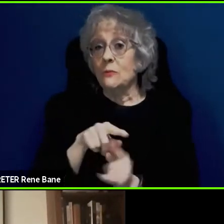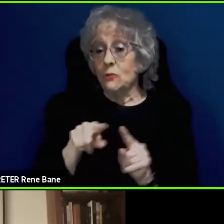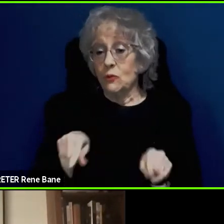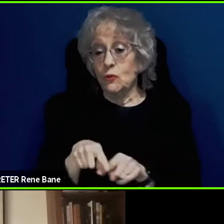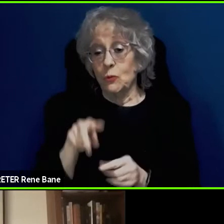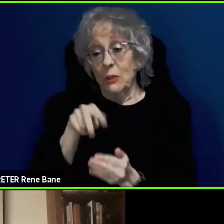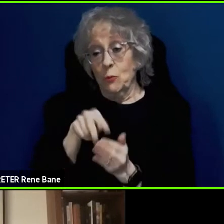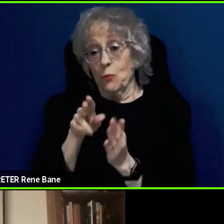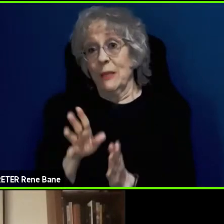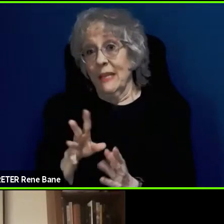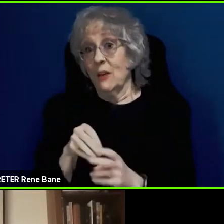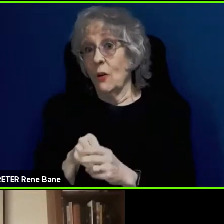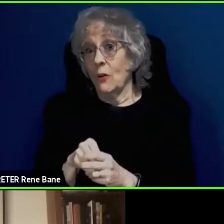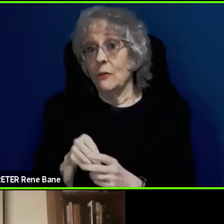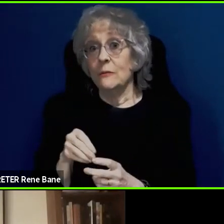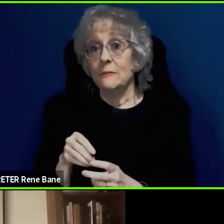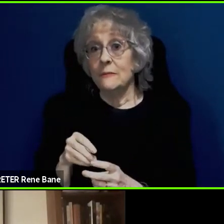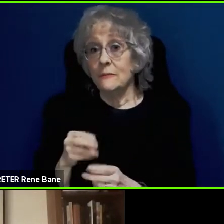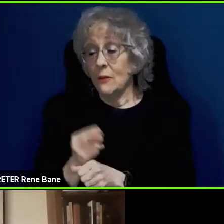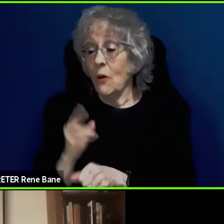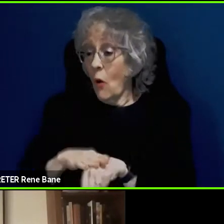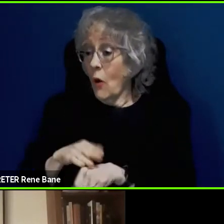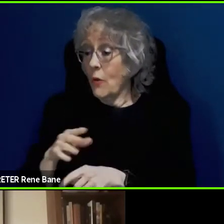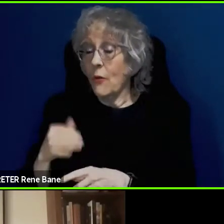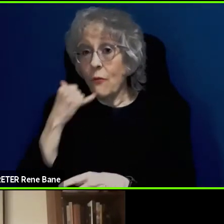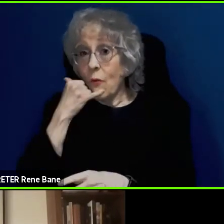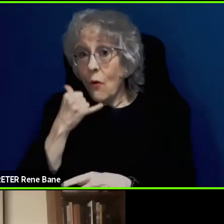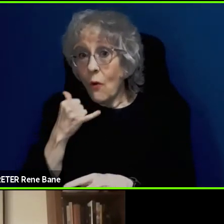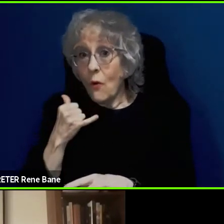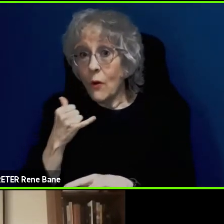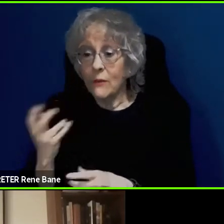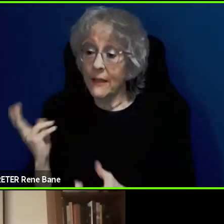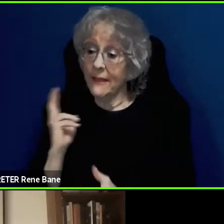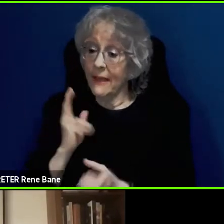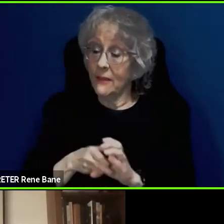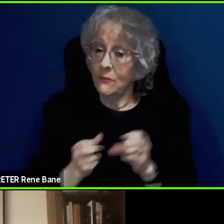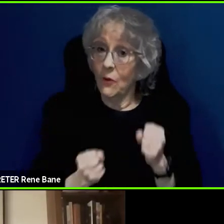when they got into the car, the information would be available using the same interface that they